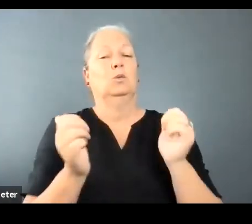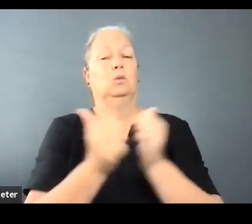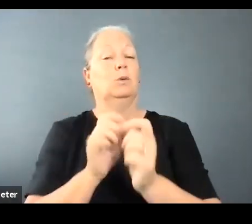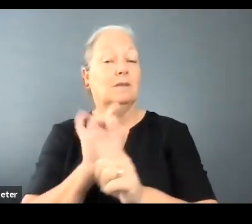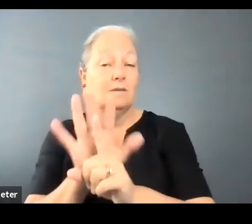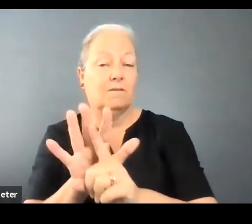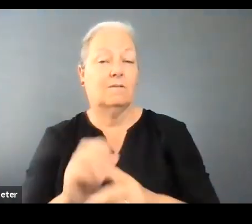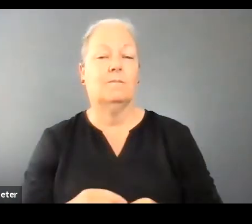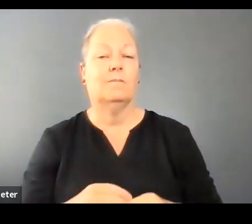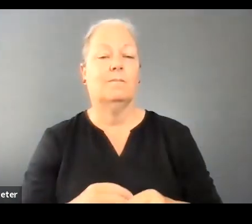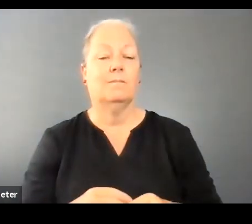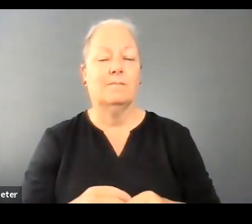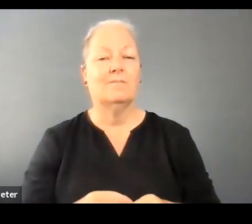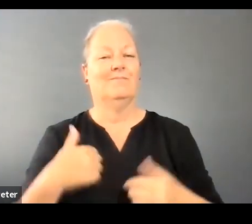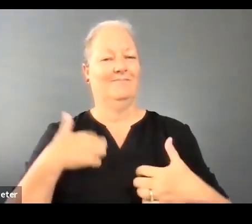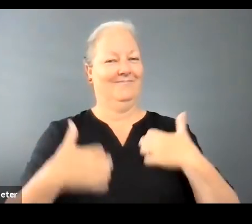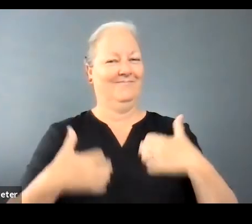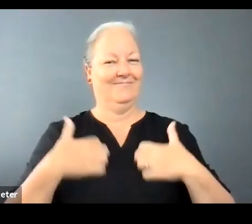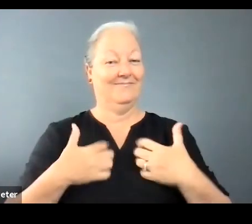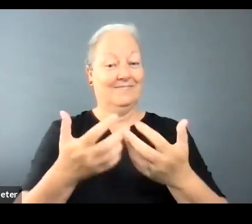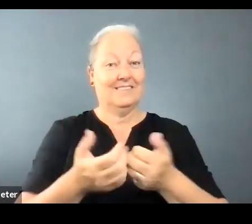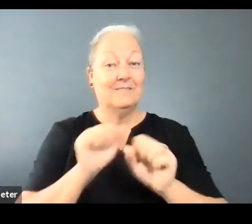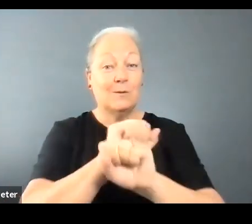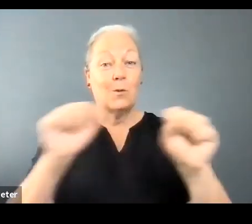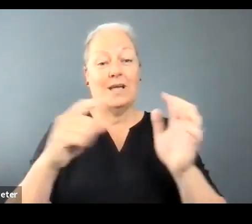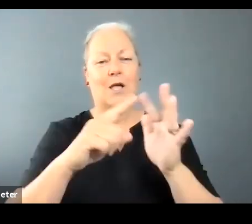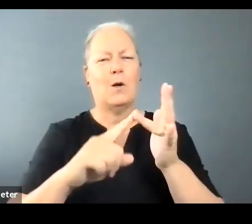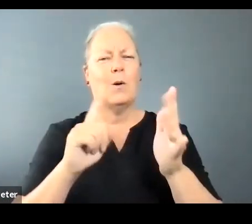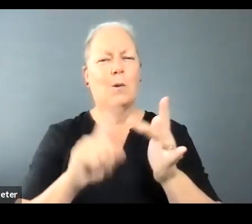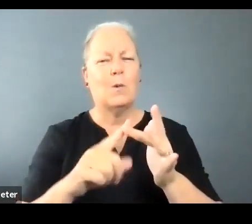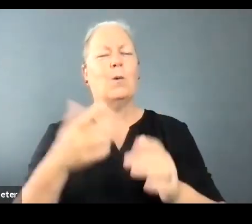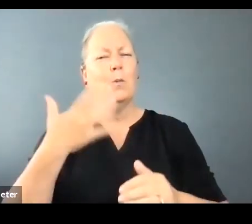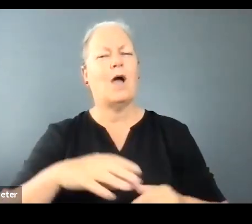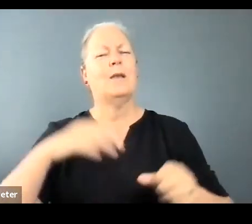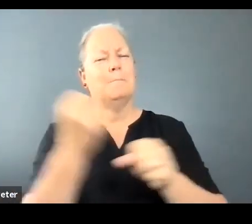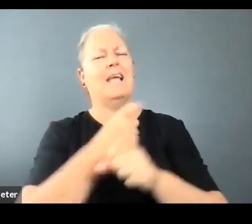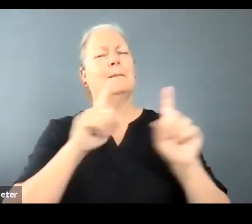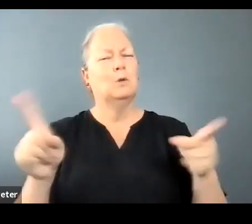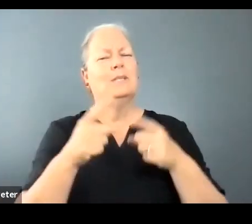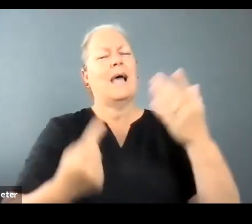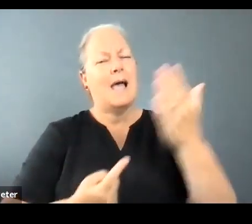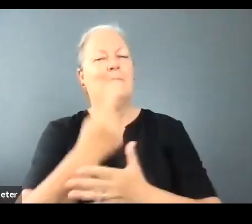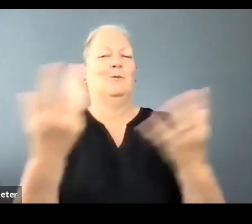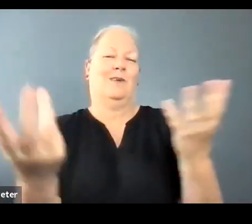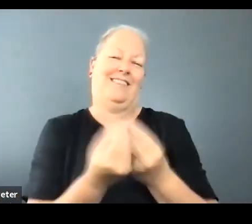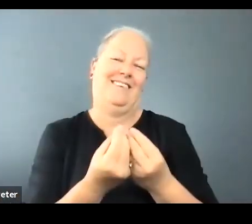We can't wait to receive your EOIs. And let's make music happen together!